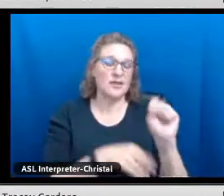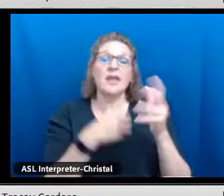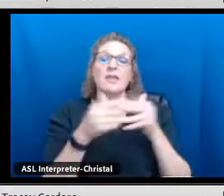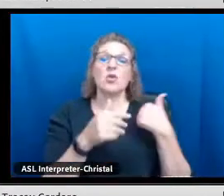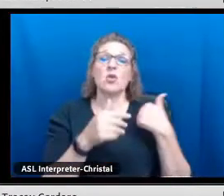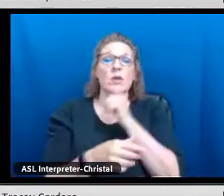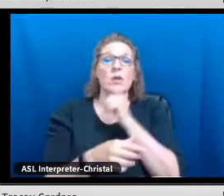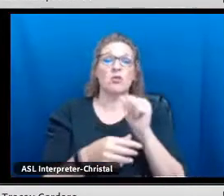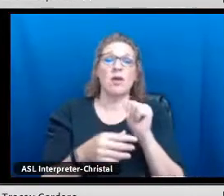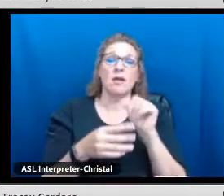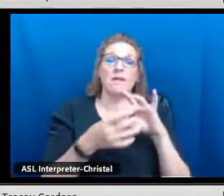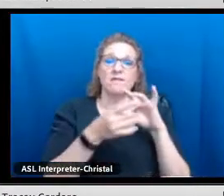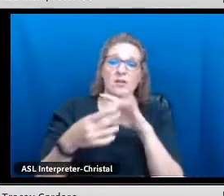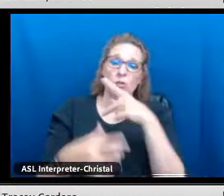language of Keres.